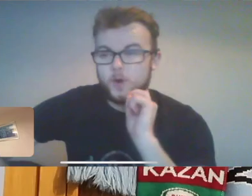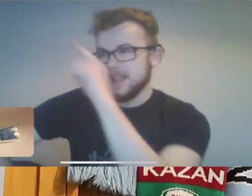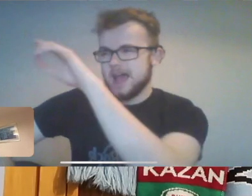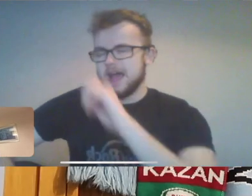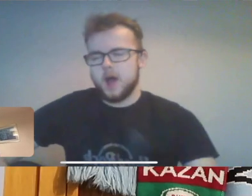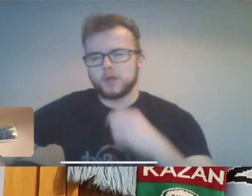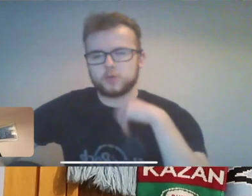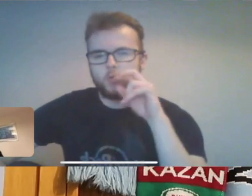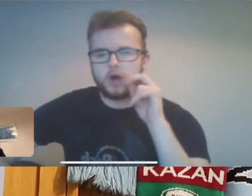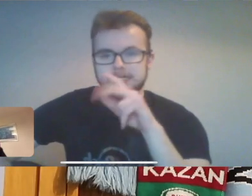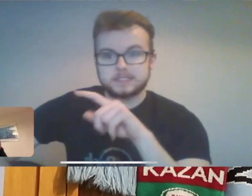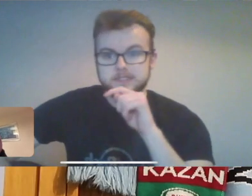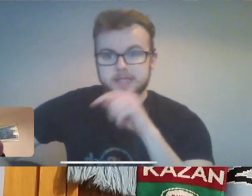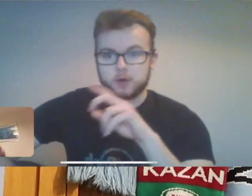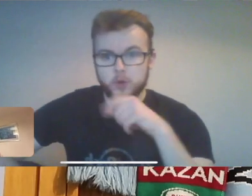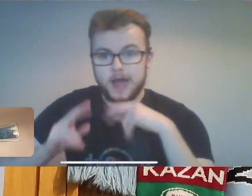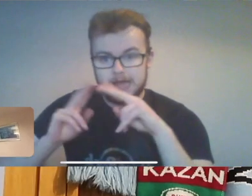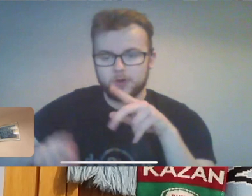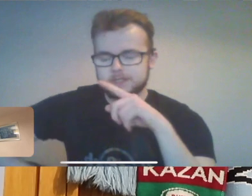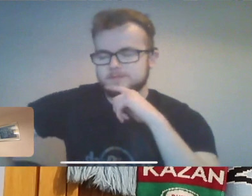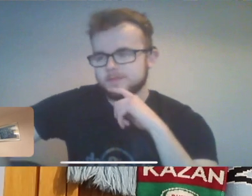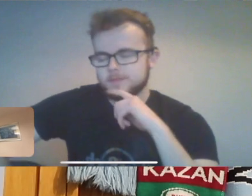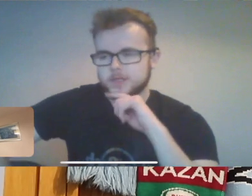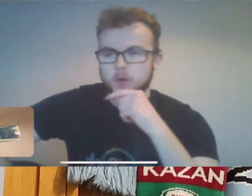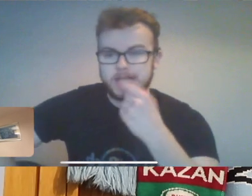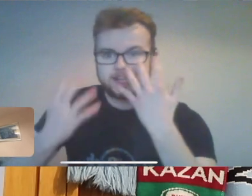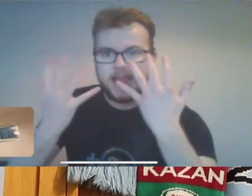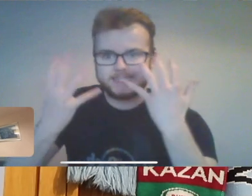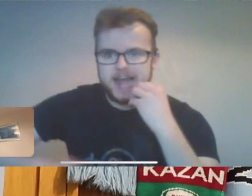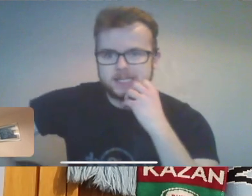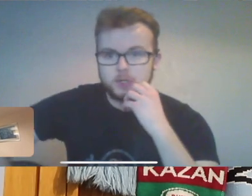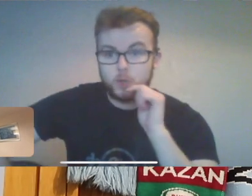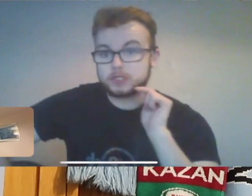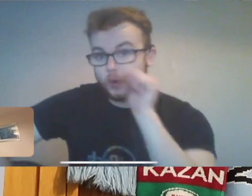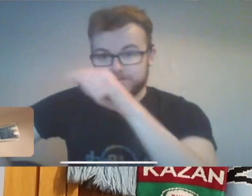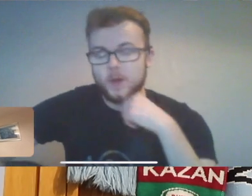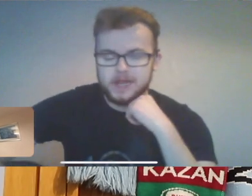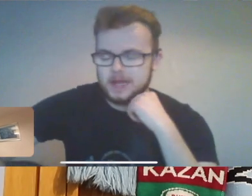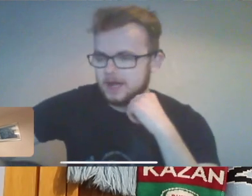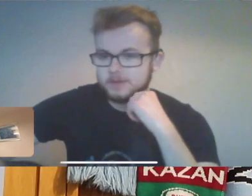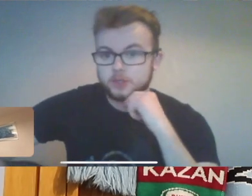Rhys: Oh yeah! I was walking down to my house..... there were 10 guys who went straight for me ...yeah?